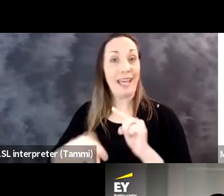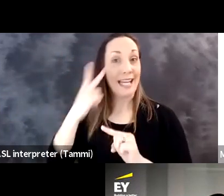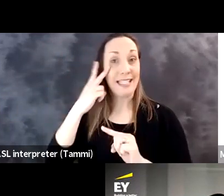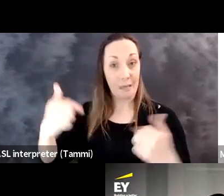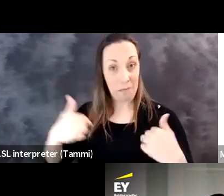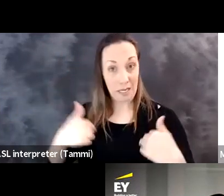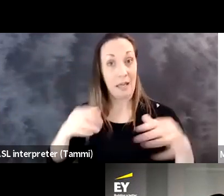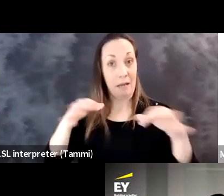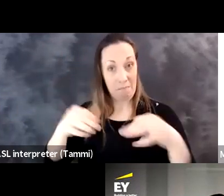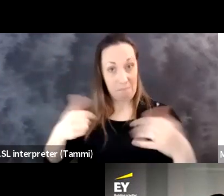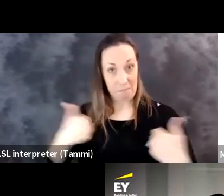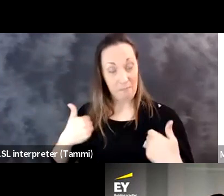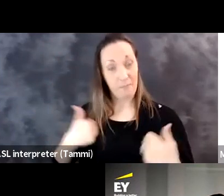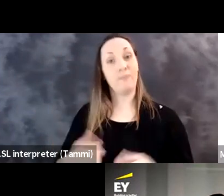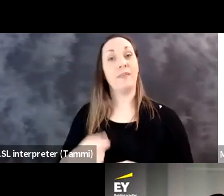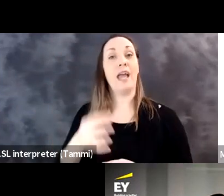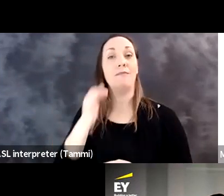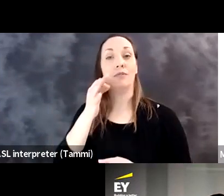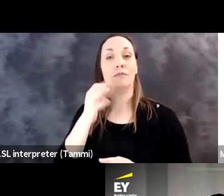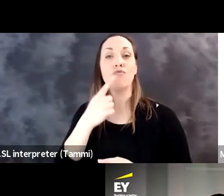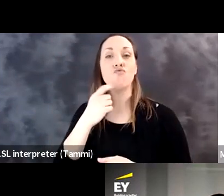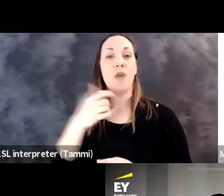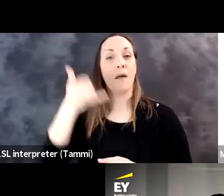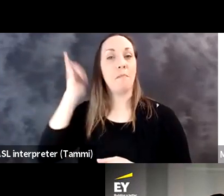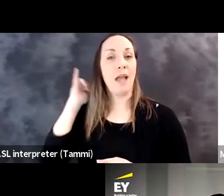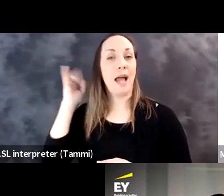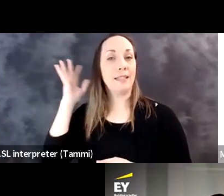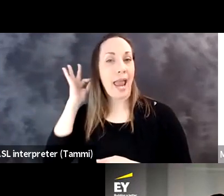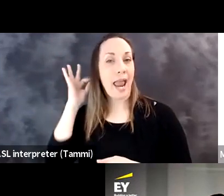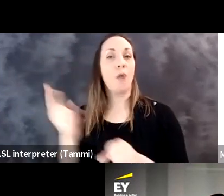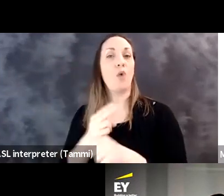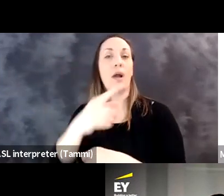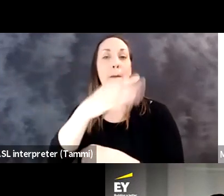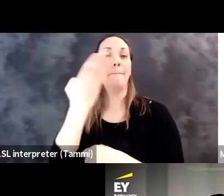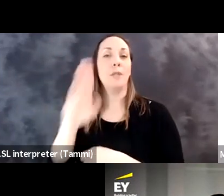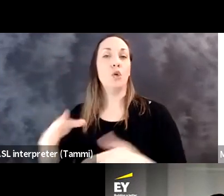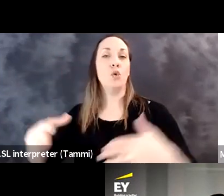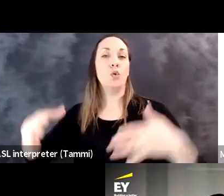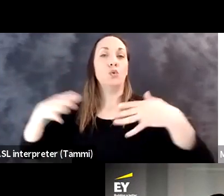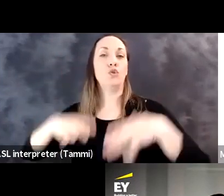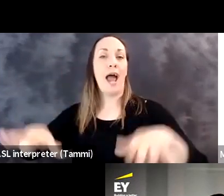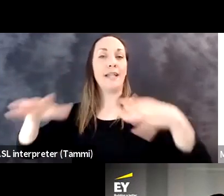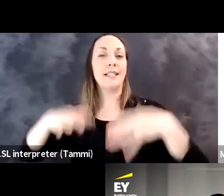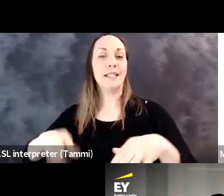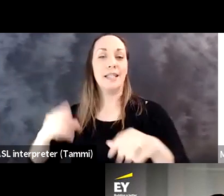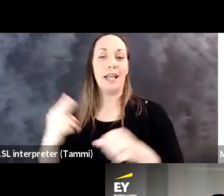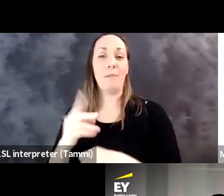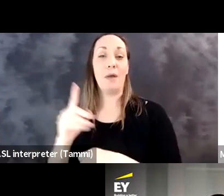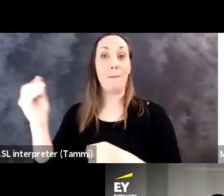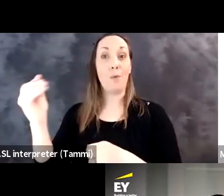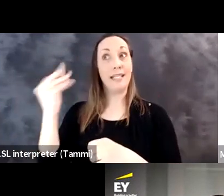far. And for those who can't see me, I have strawberry blonde hair.